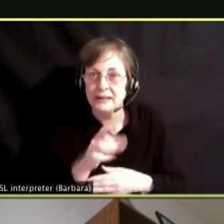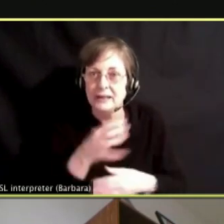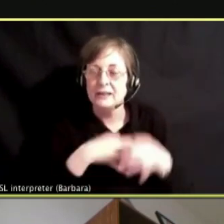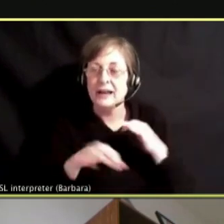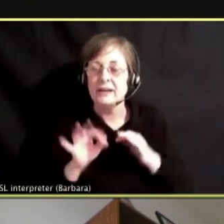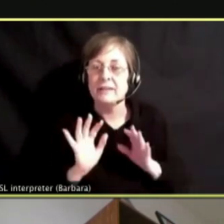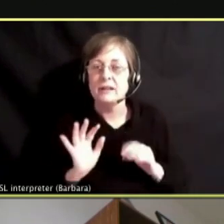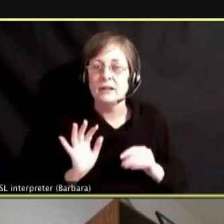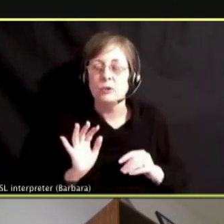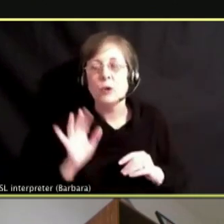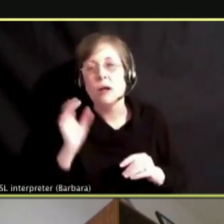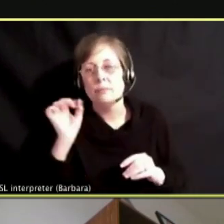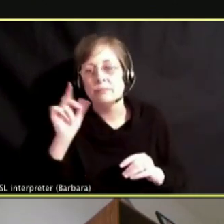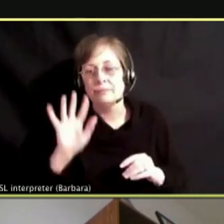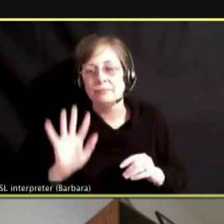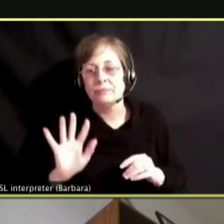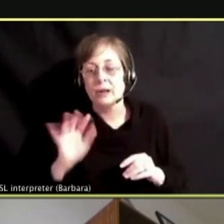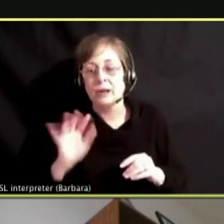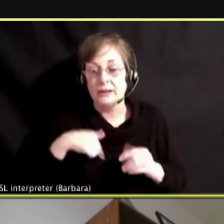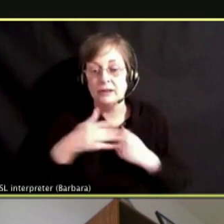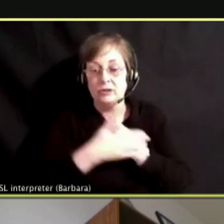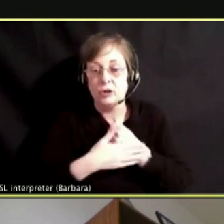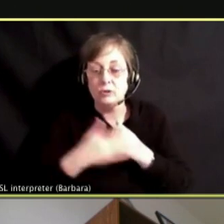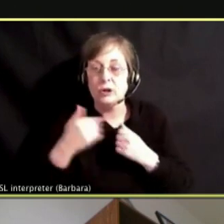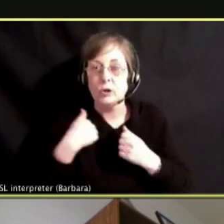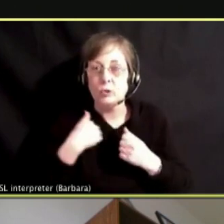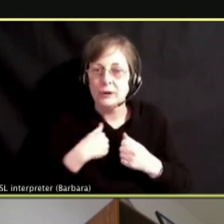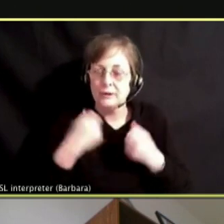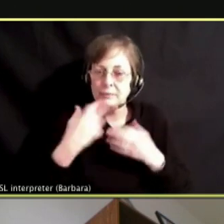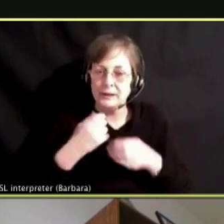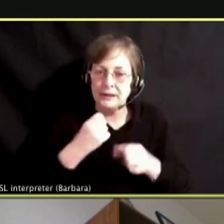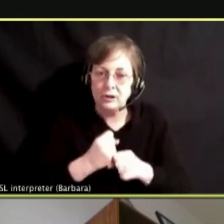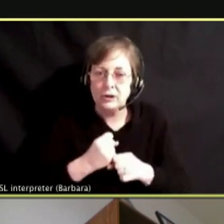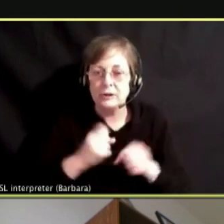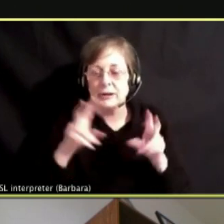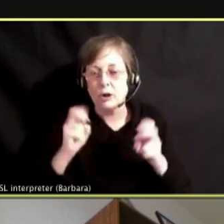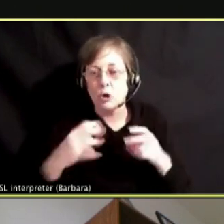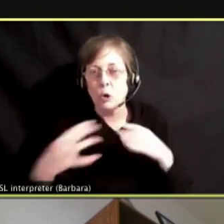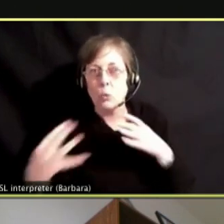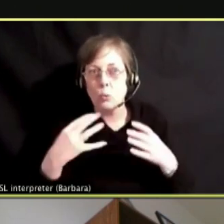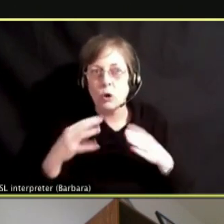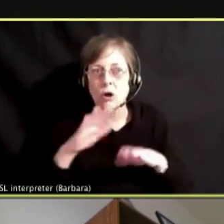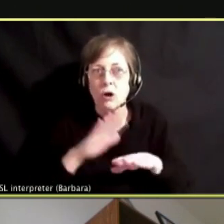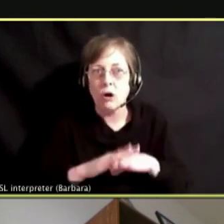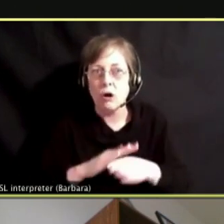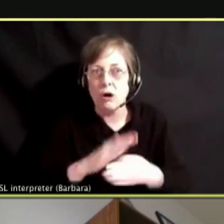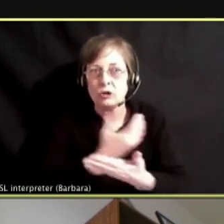IN THIS COUNTRY SPENT YEARS TALKING ABOUT THE WAR ON DRUGS AND CRIMINALIZATION OF DRUGS INSTEAD OF LOOKING AT THE NEED FOR TREATMENT.